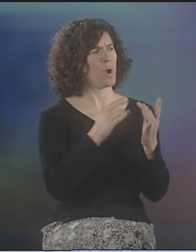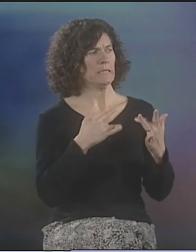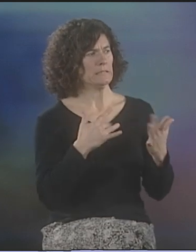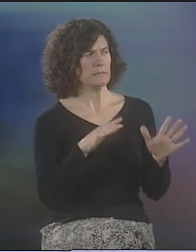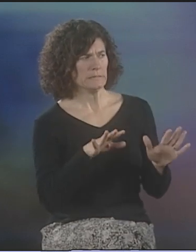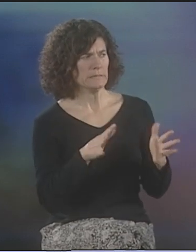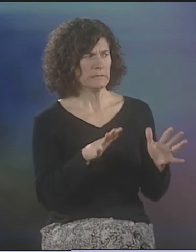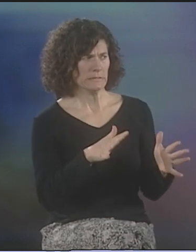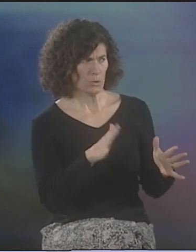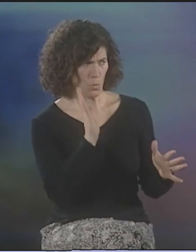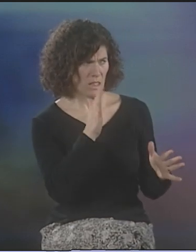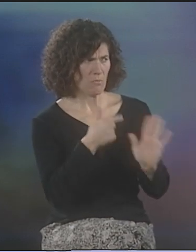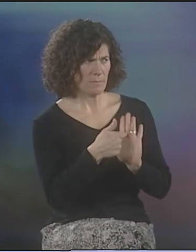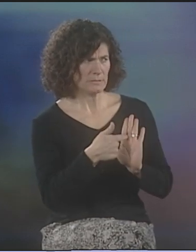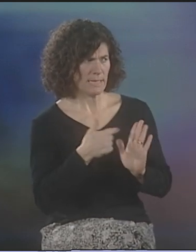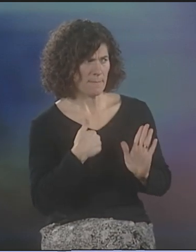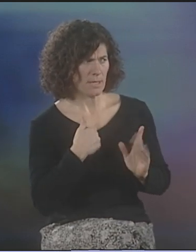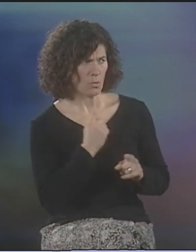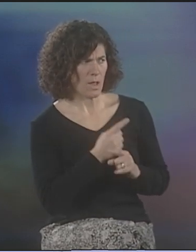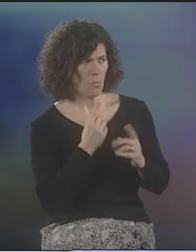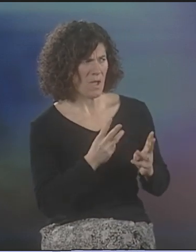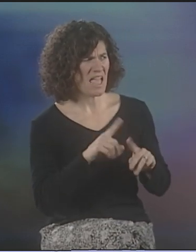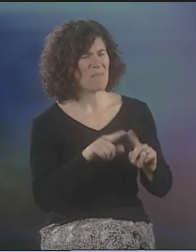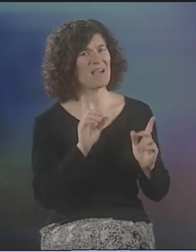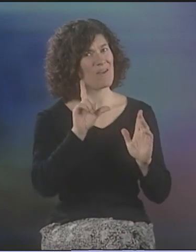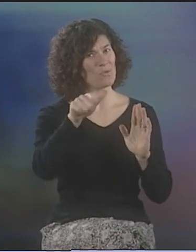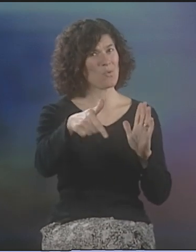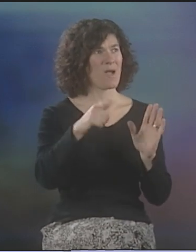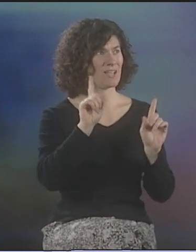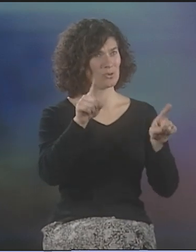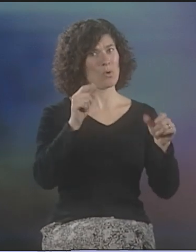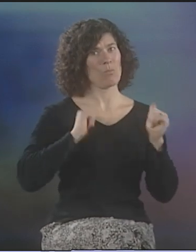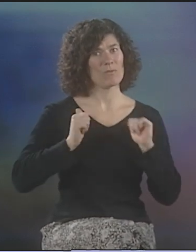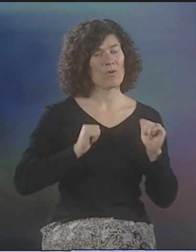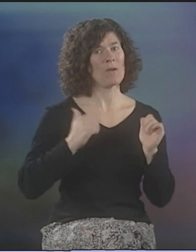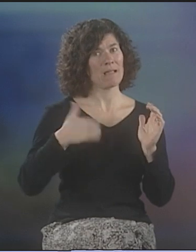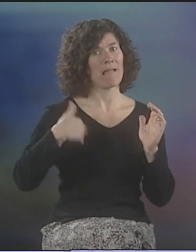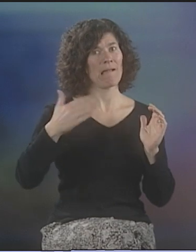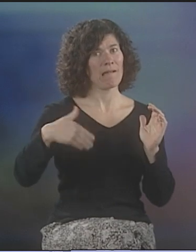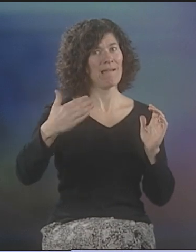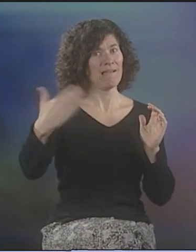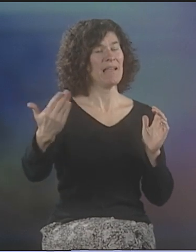I THINK SHE WAS A LITTLE WORRIED IN THE BEGINNING ABOUT WHETHER I WAS REPRESENTING HER CORRECTLY,